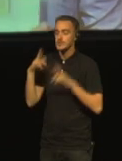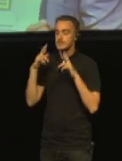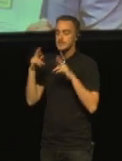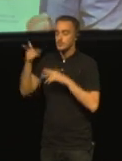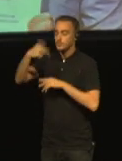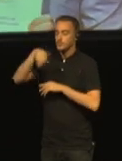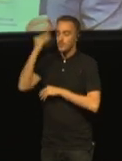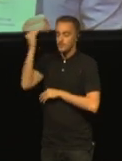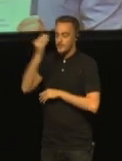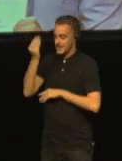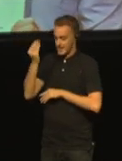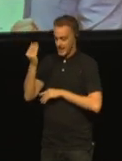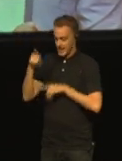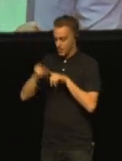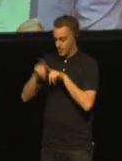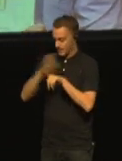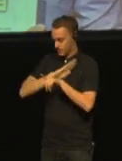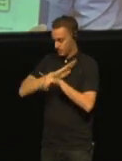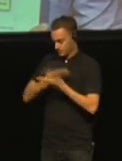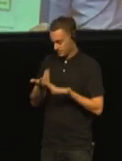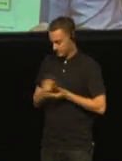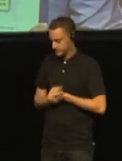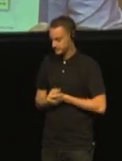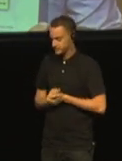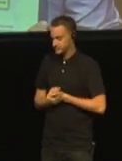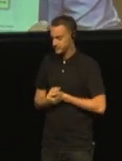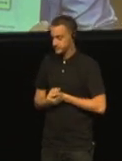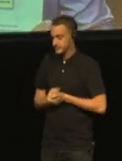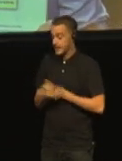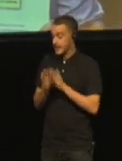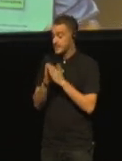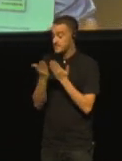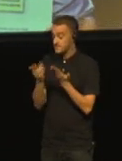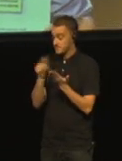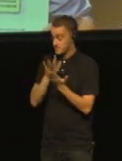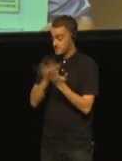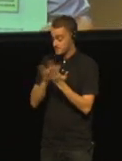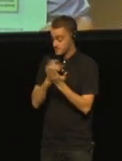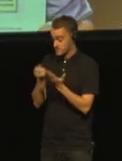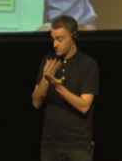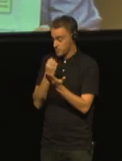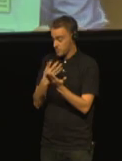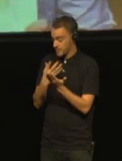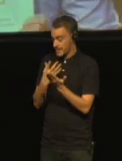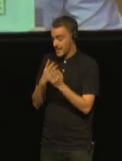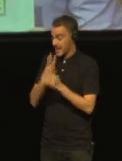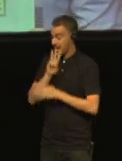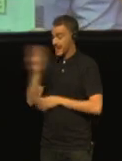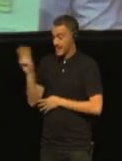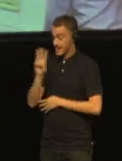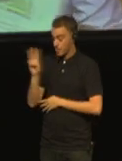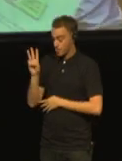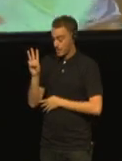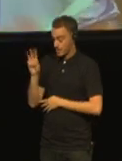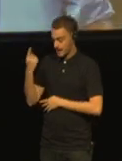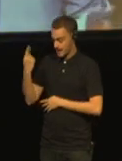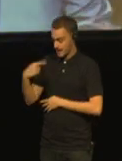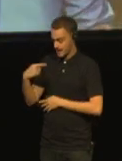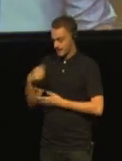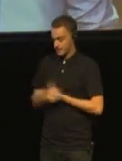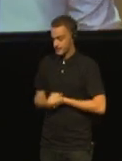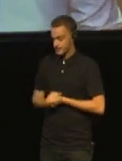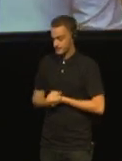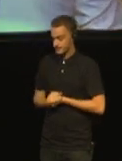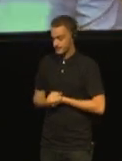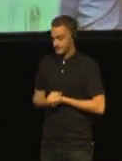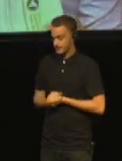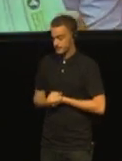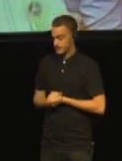The report will be available on the website shortly after the conference and if you need a copy